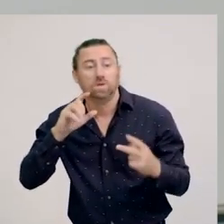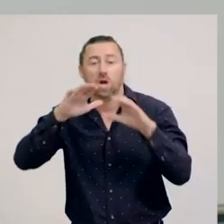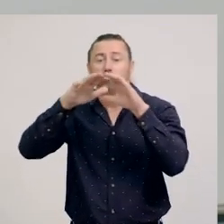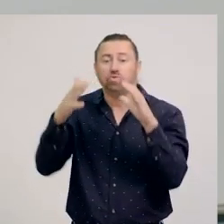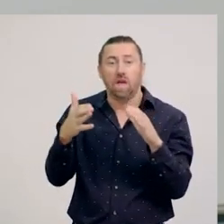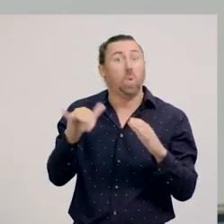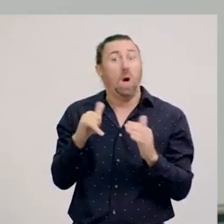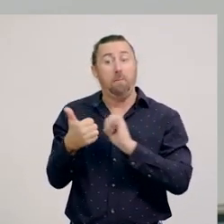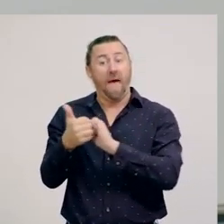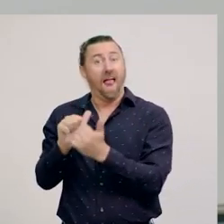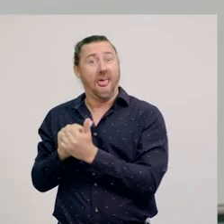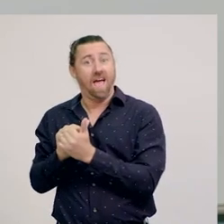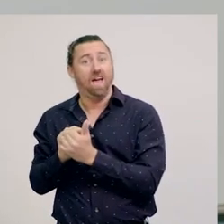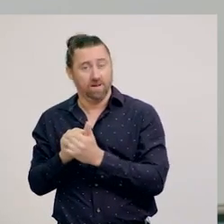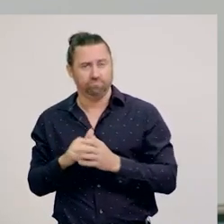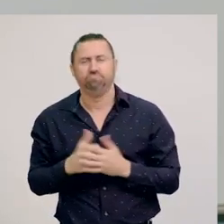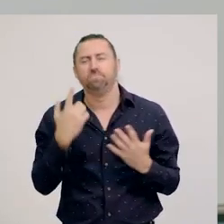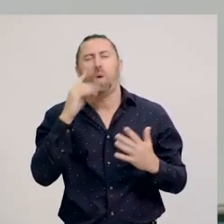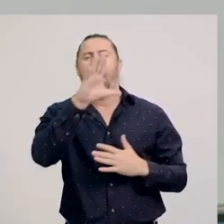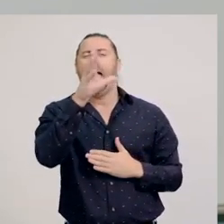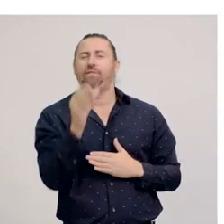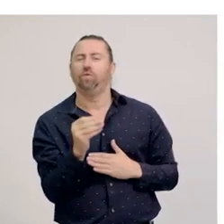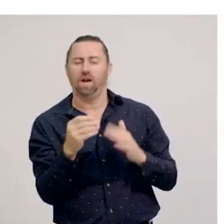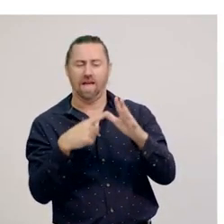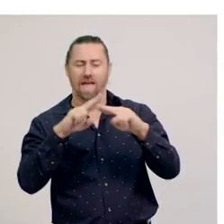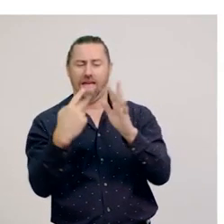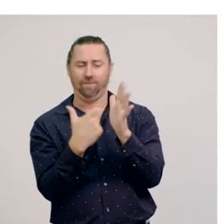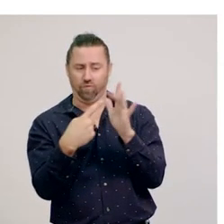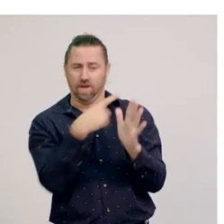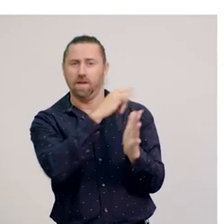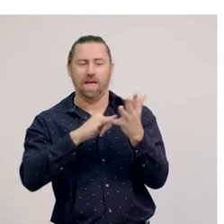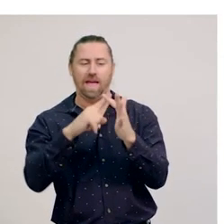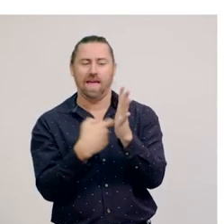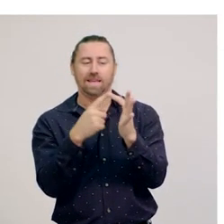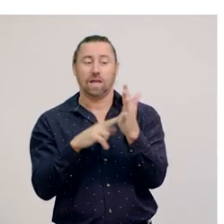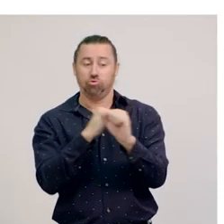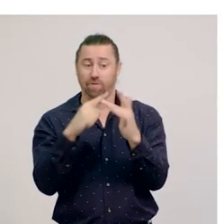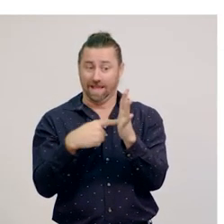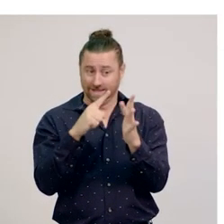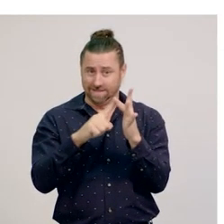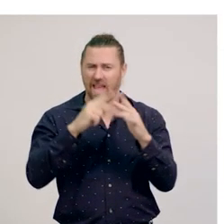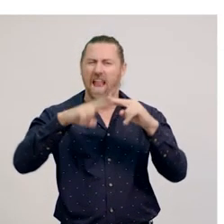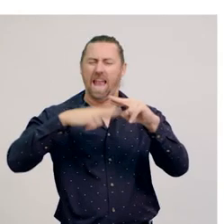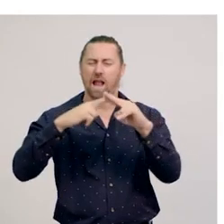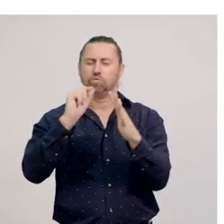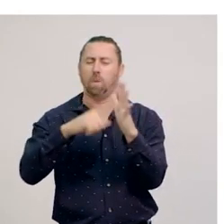Let’s explore this relationship in Africa. The Serengeti National Park is famous for its large predators,